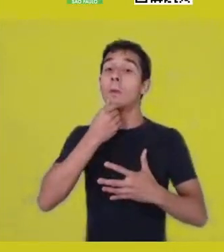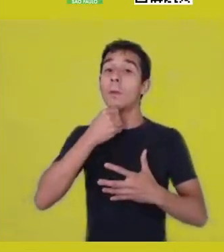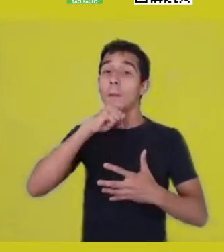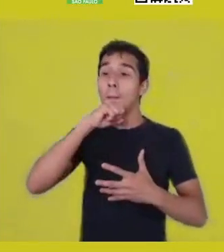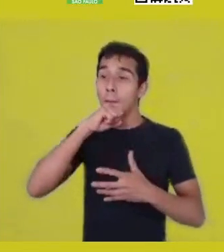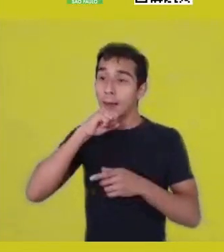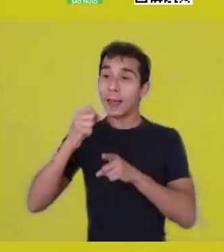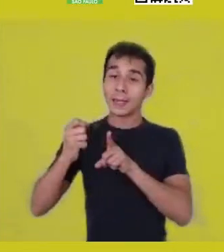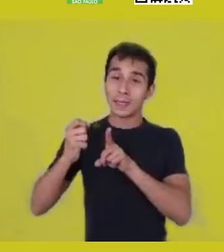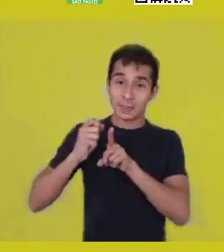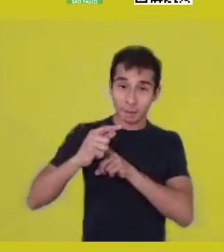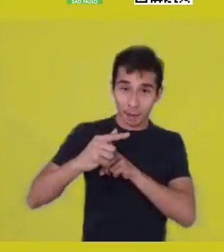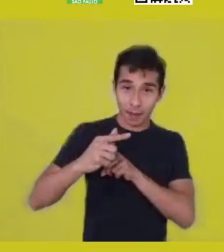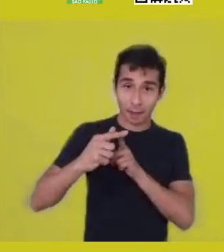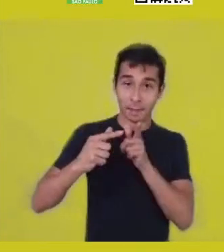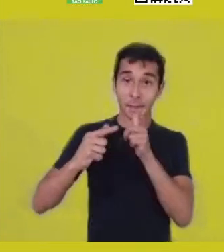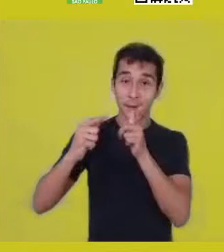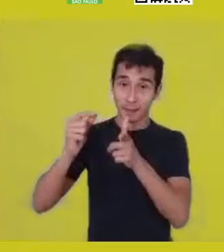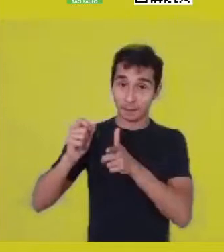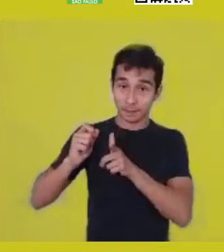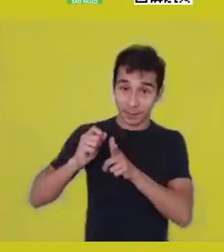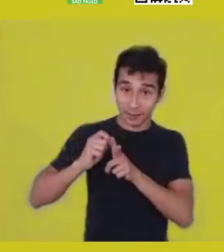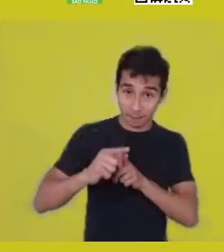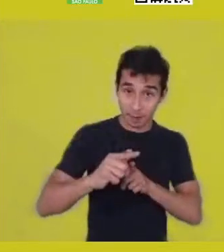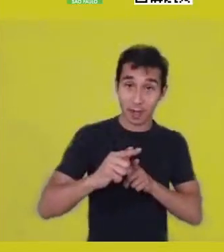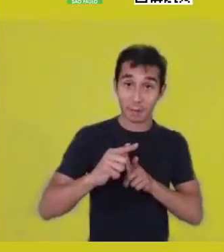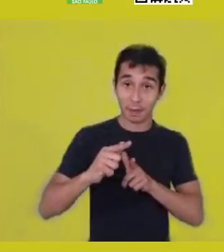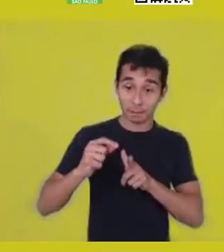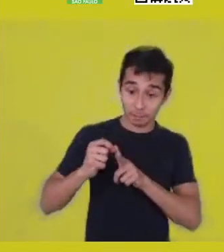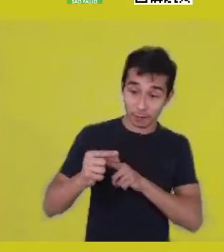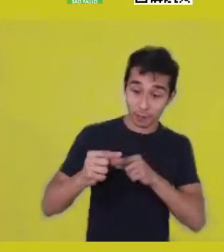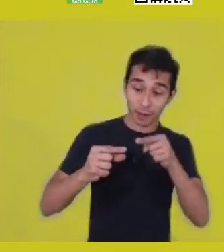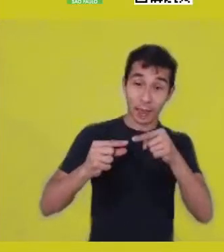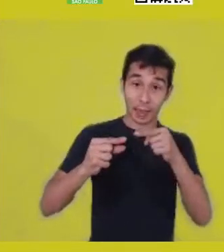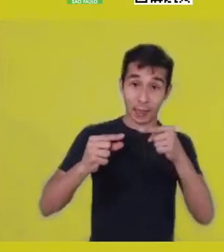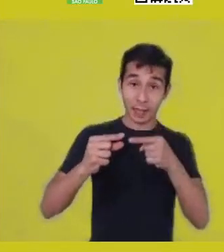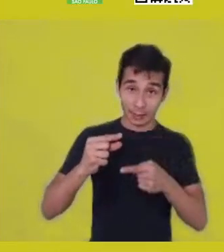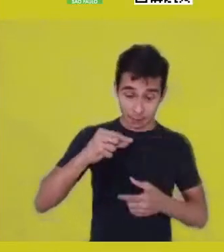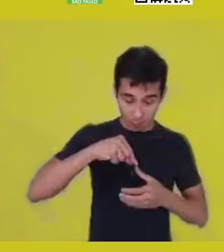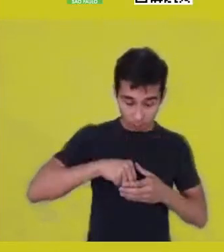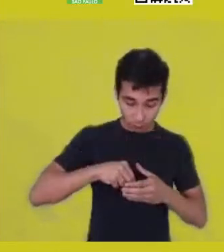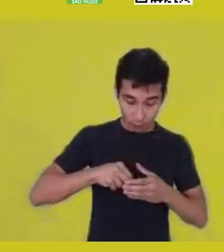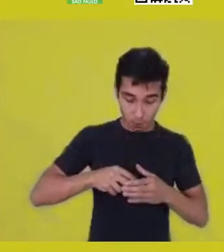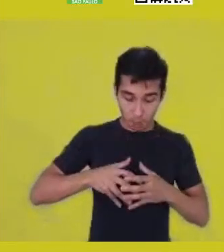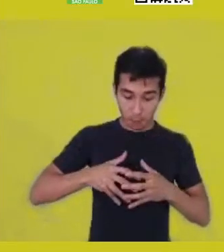and that is also a drop from his heart.